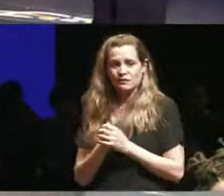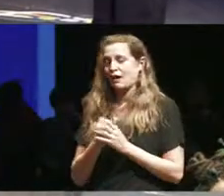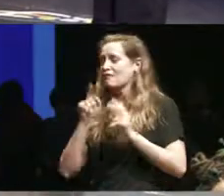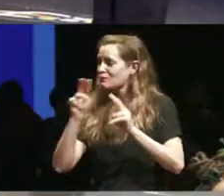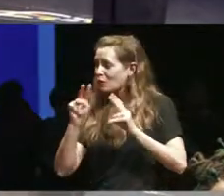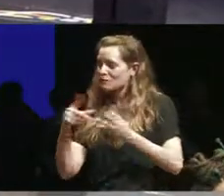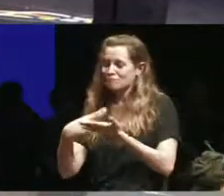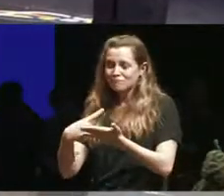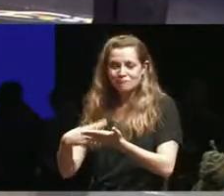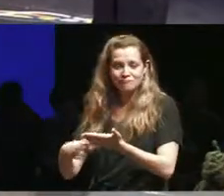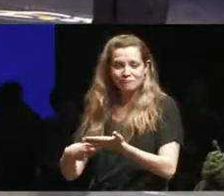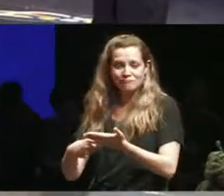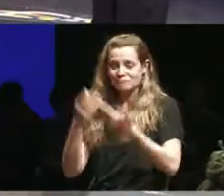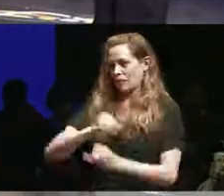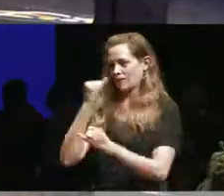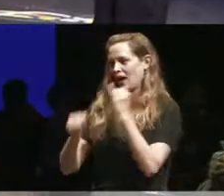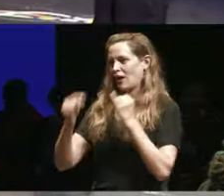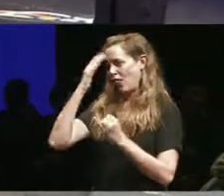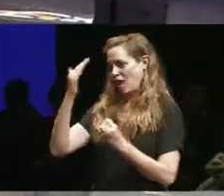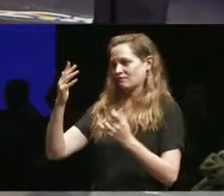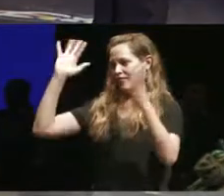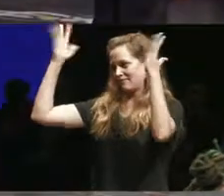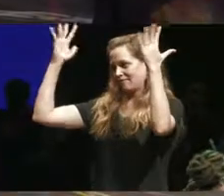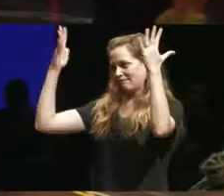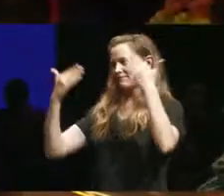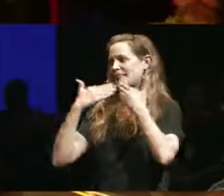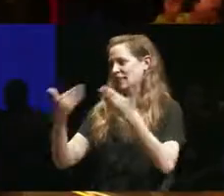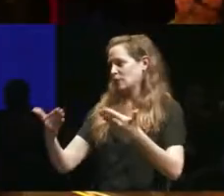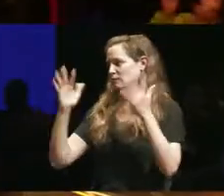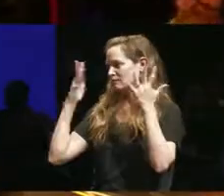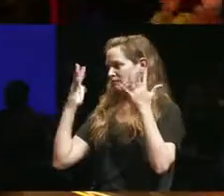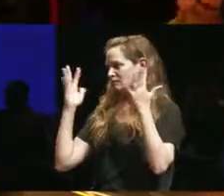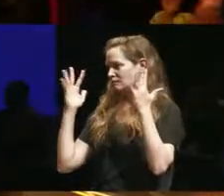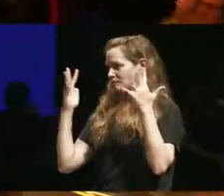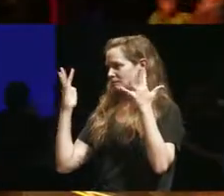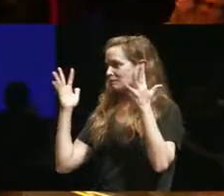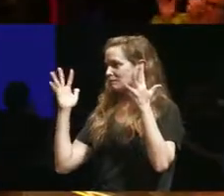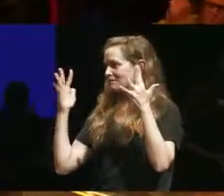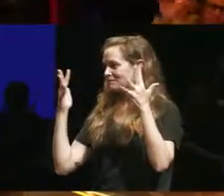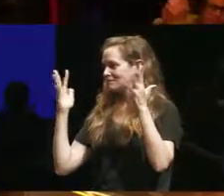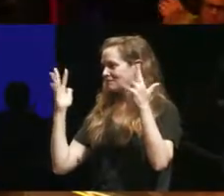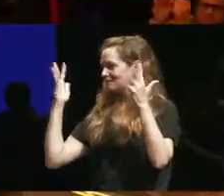more discussions throughout the day thank you projection floor-to-ceiling